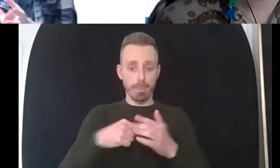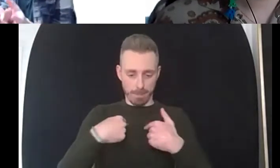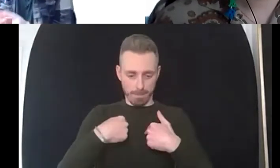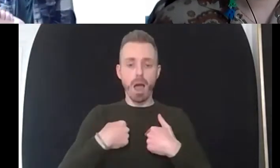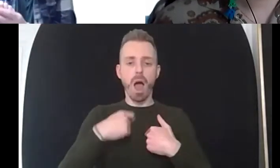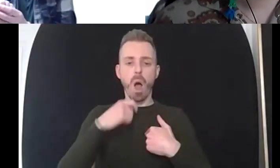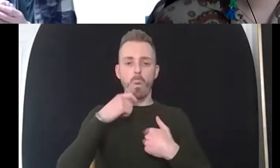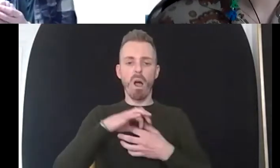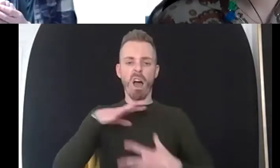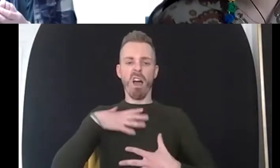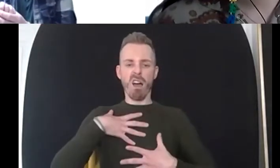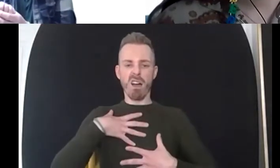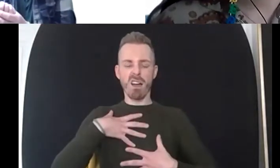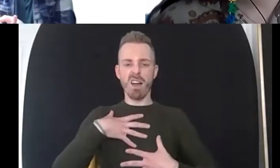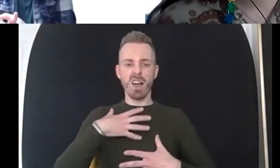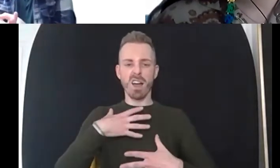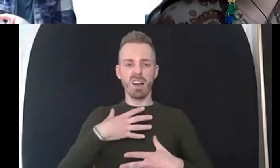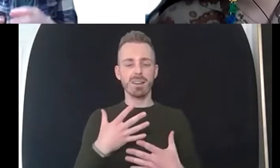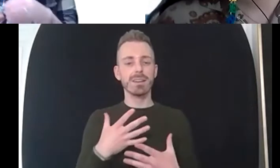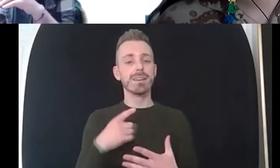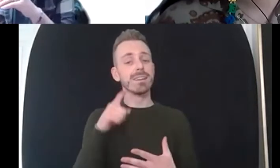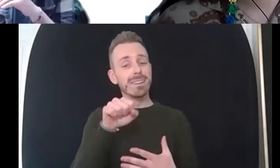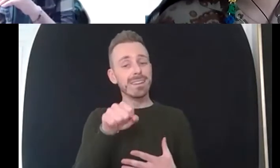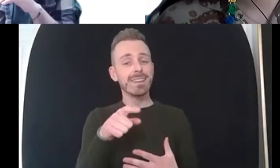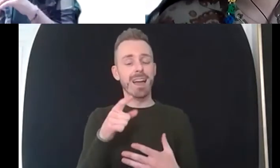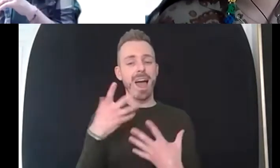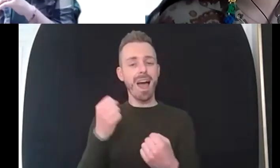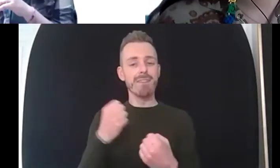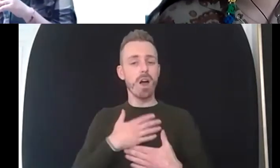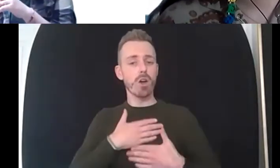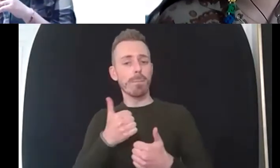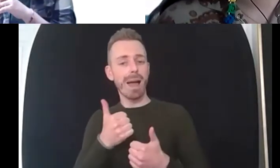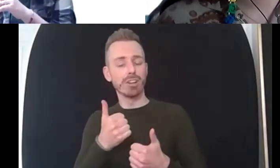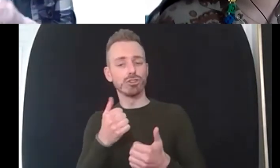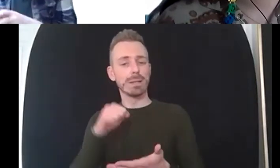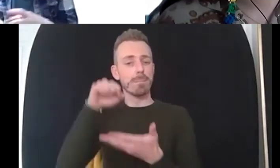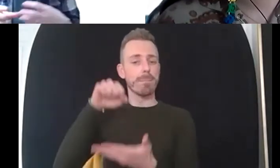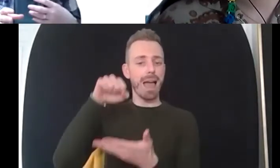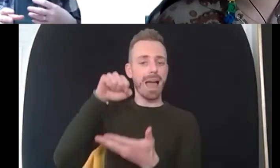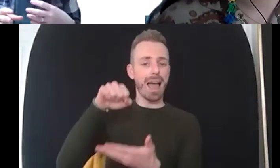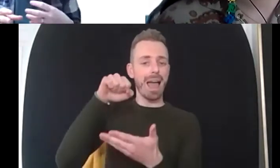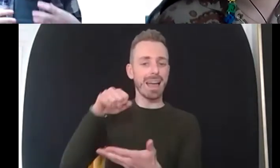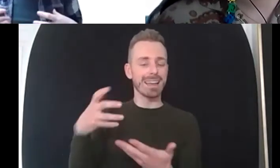bag that they could um take with them in places or put into the um the handbag or put in the